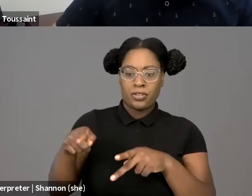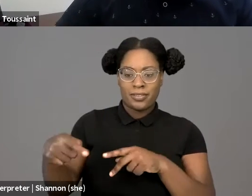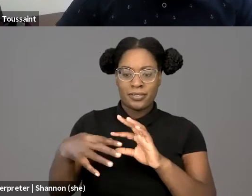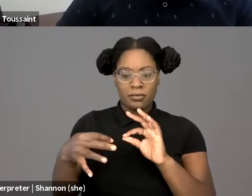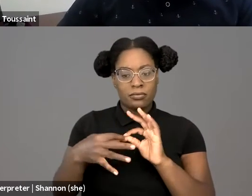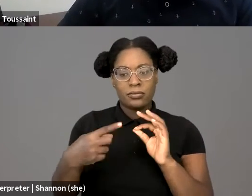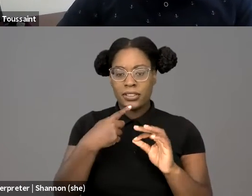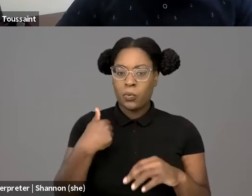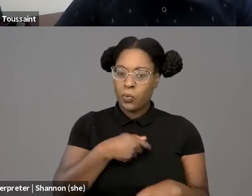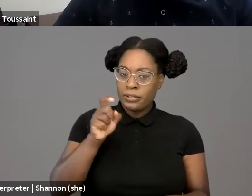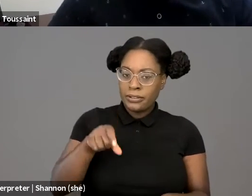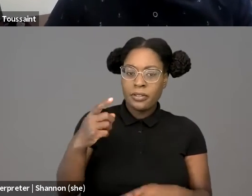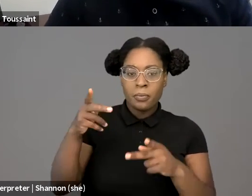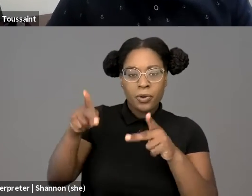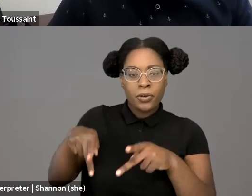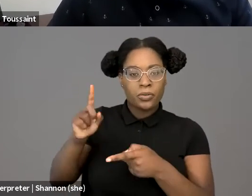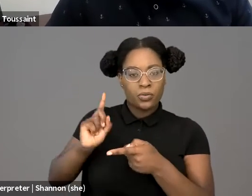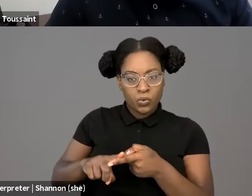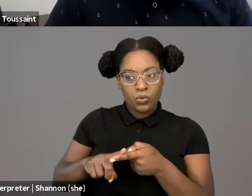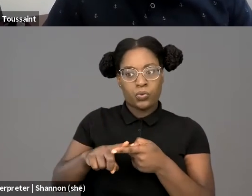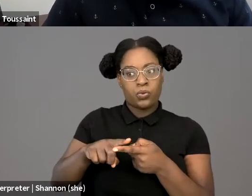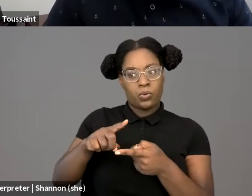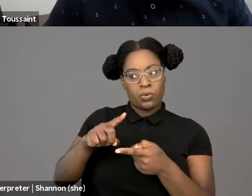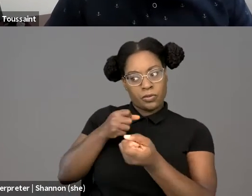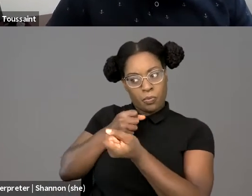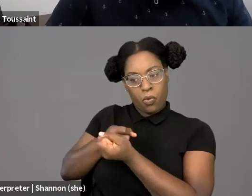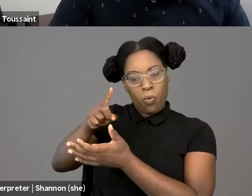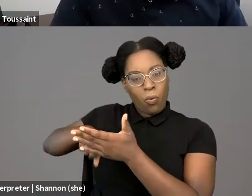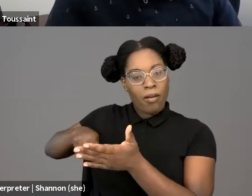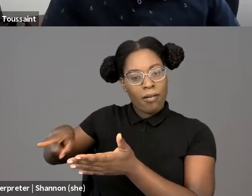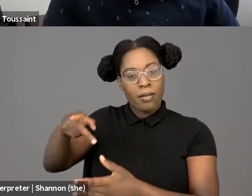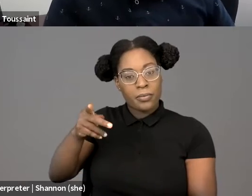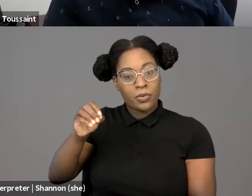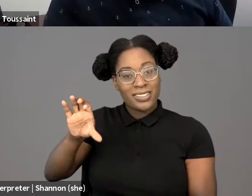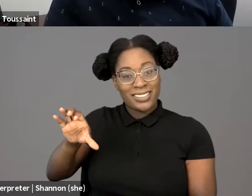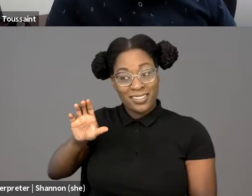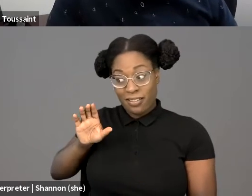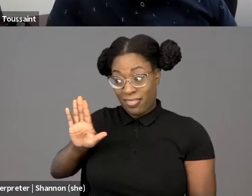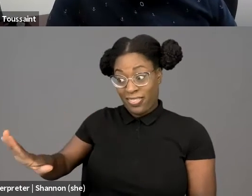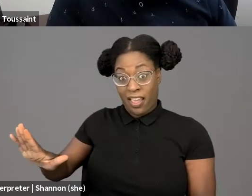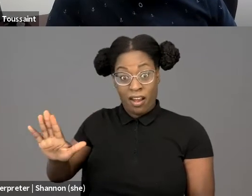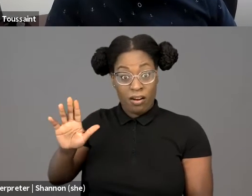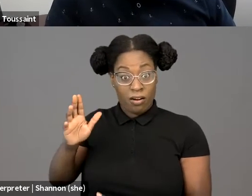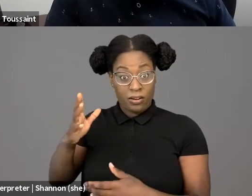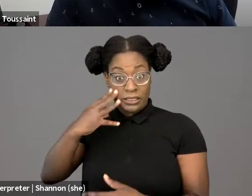and said that's what really happened. And, you know, so I think tech has pluses and minuses.